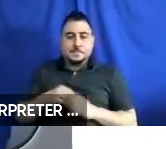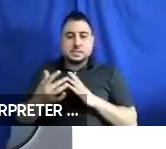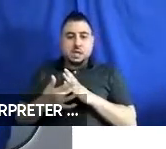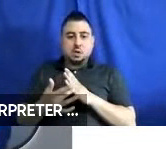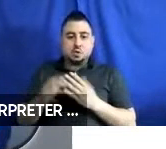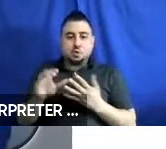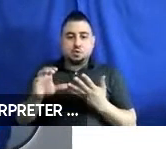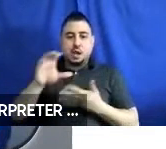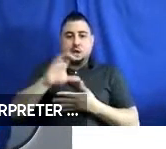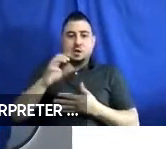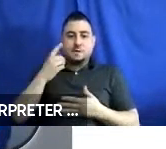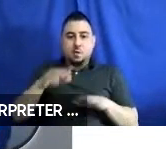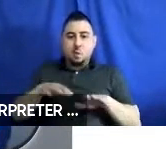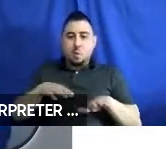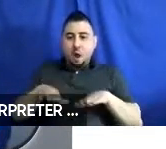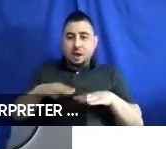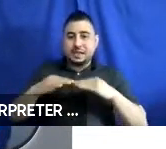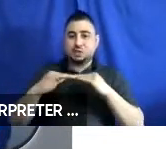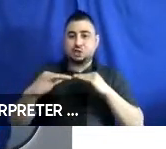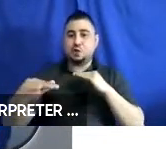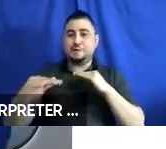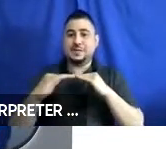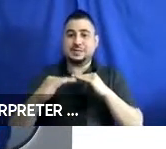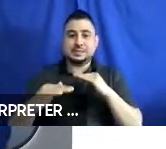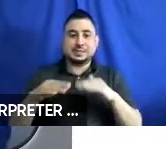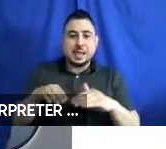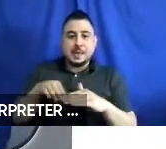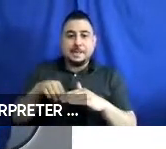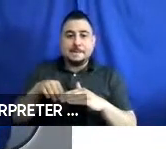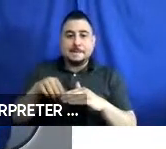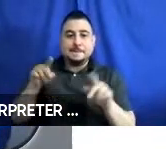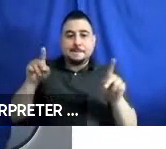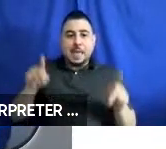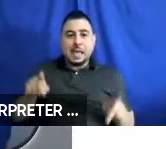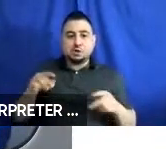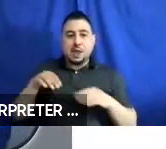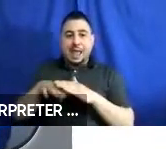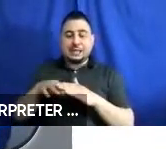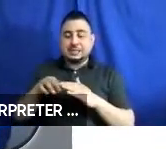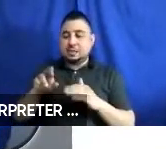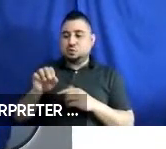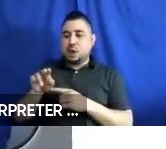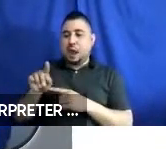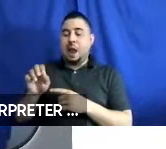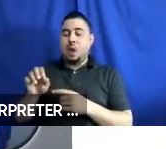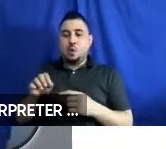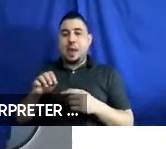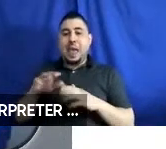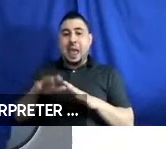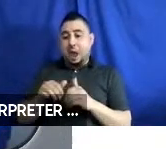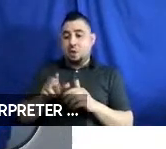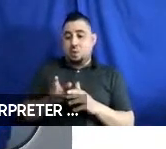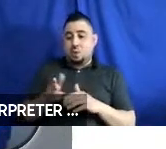for walking surfaces, passenger access route, maneuvering through the vehicle and the securement